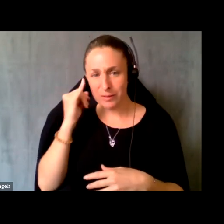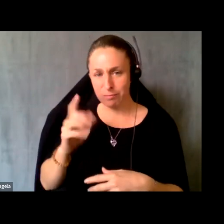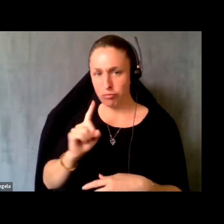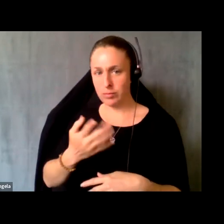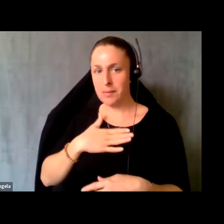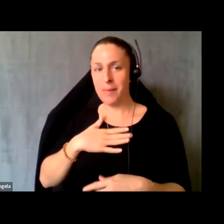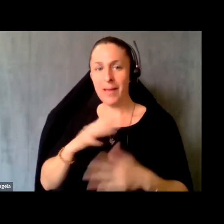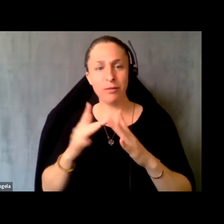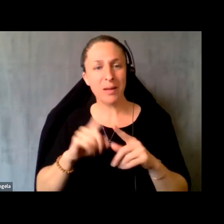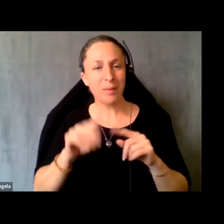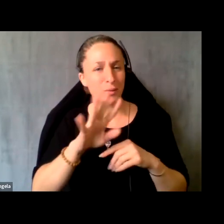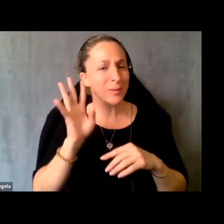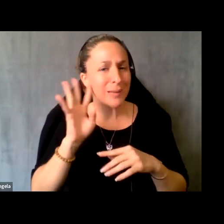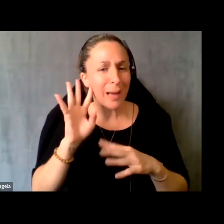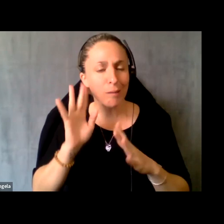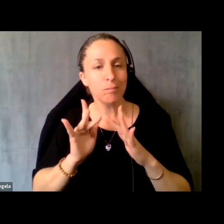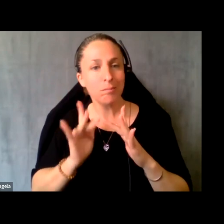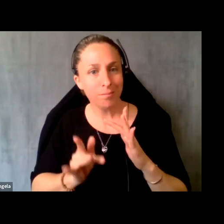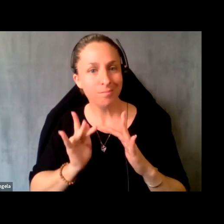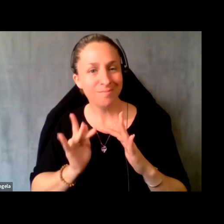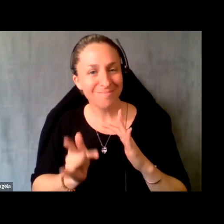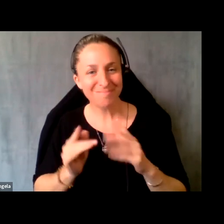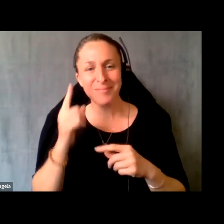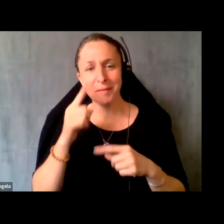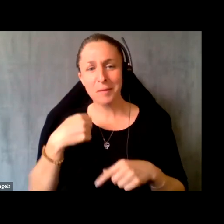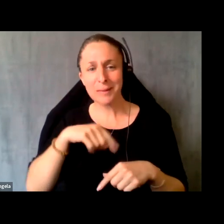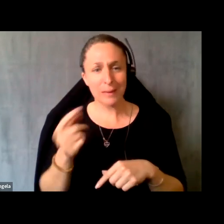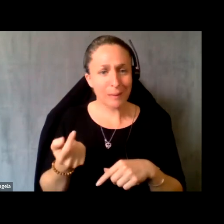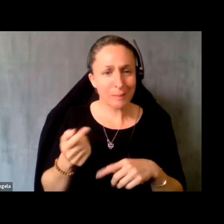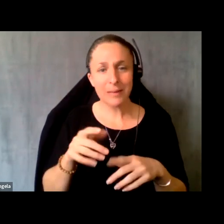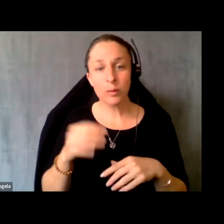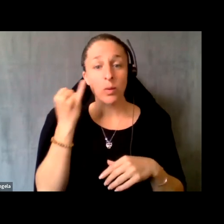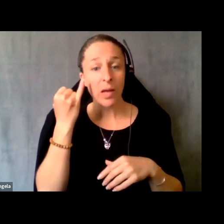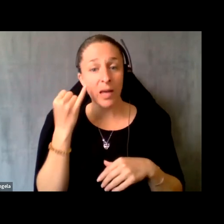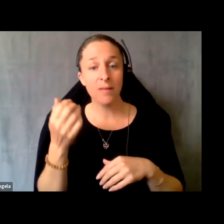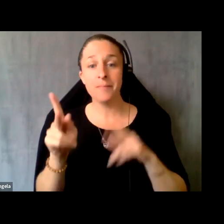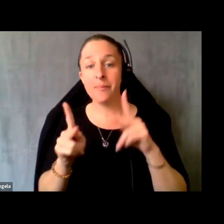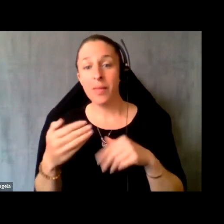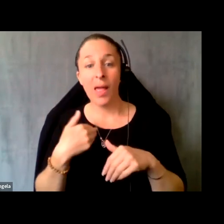going in a little bit in and out for us. So it folks options for you. Perhaps they can ask you